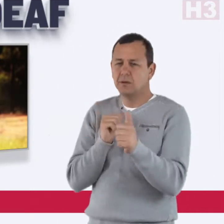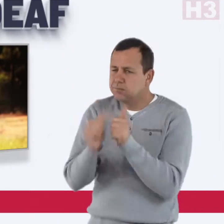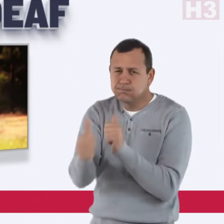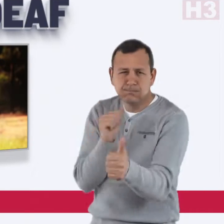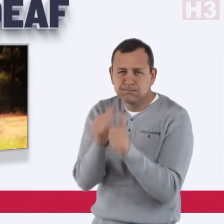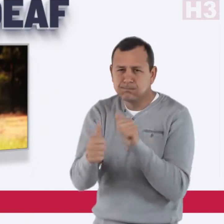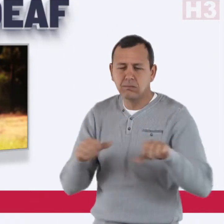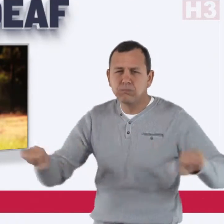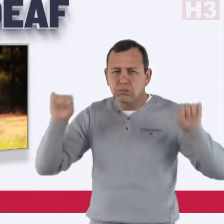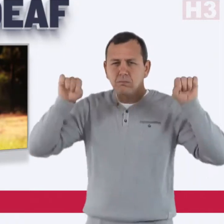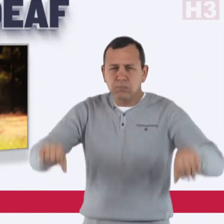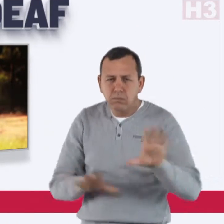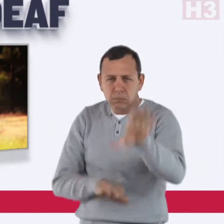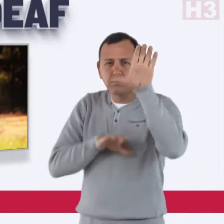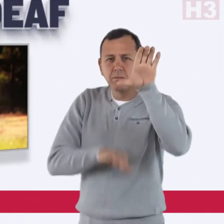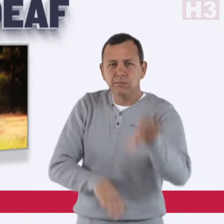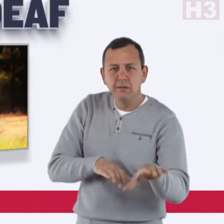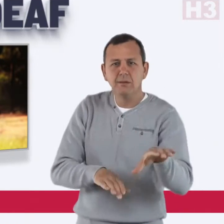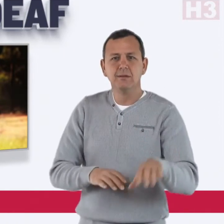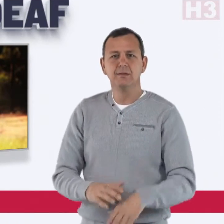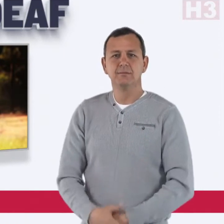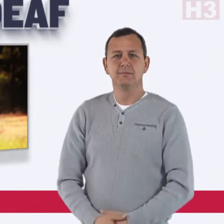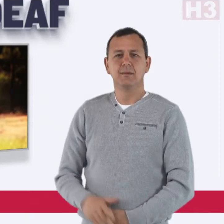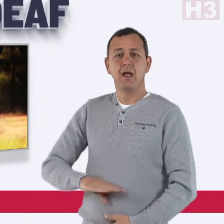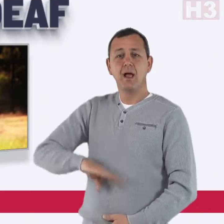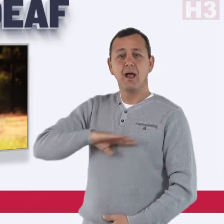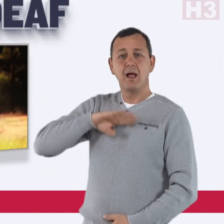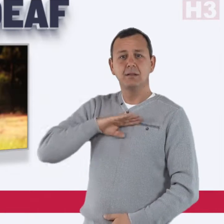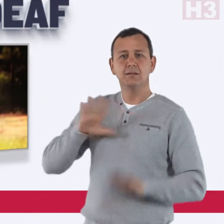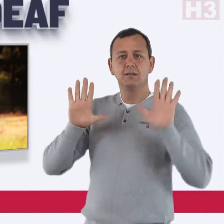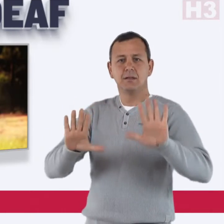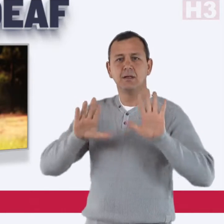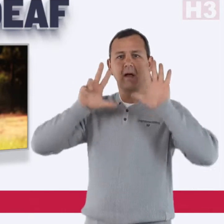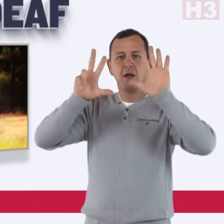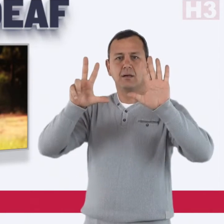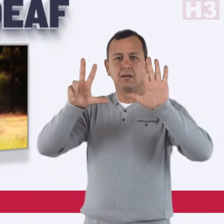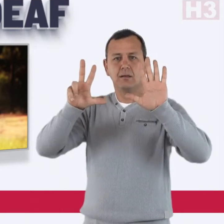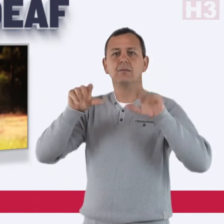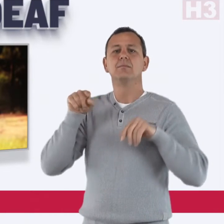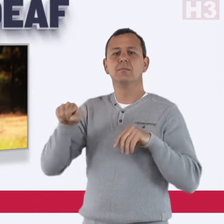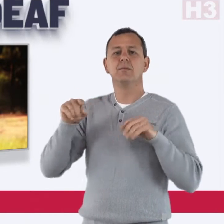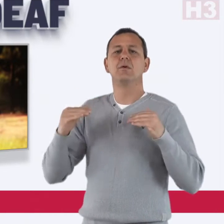began racing. She turned pro at age 18 in